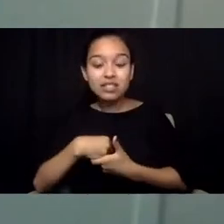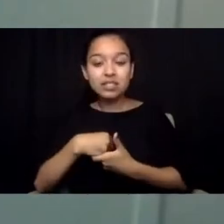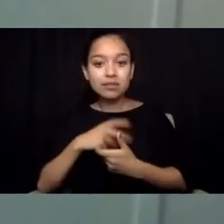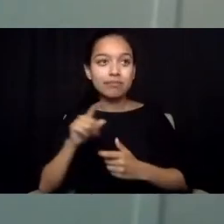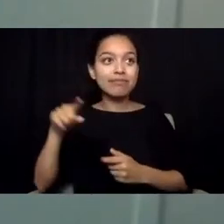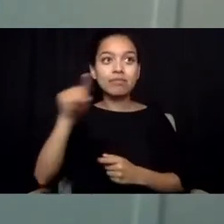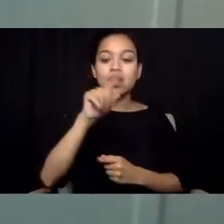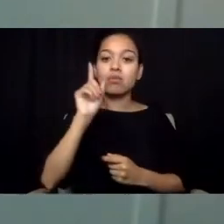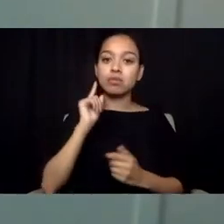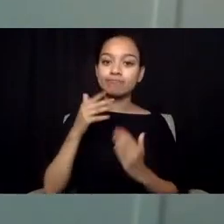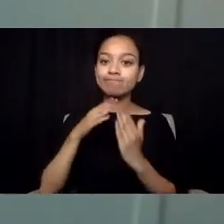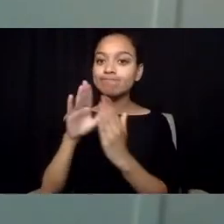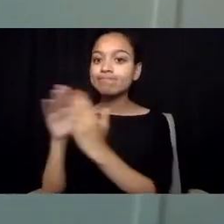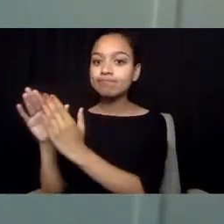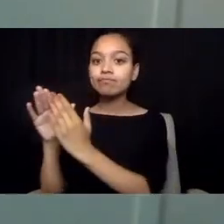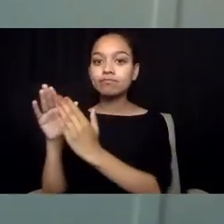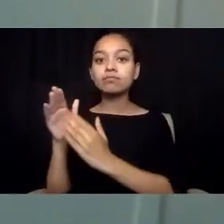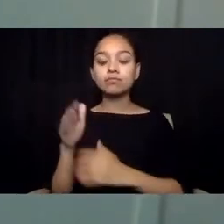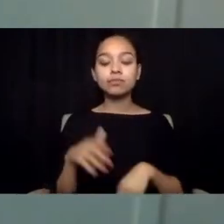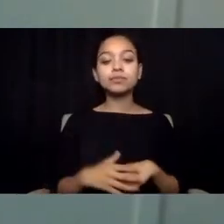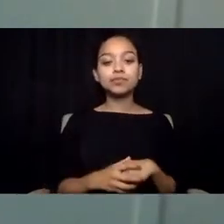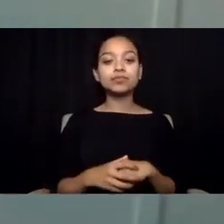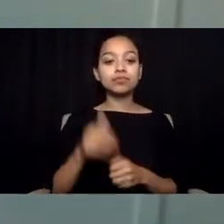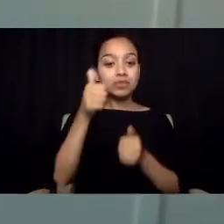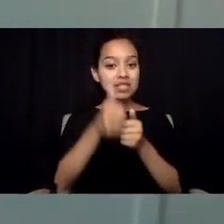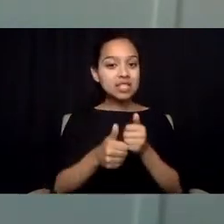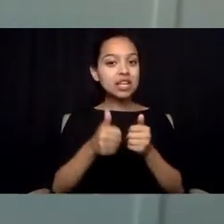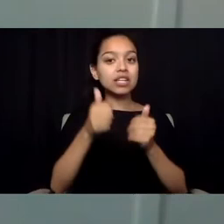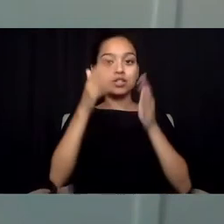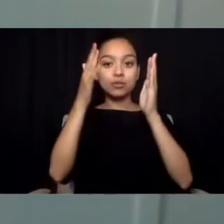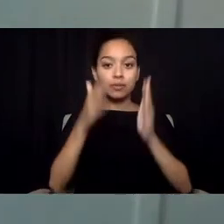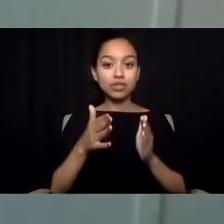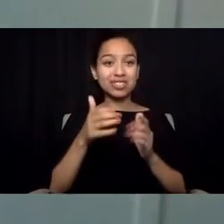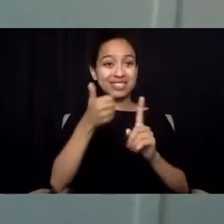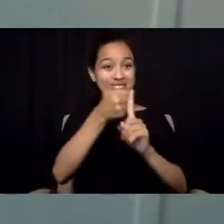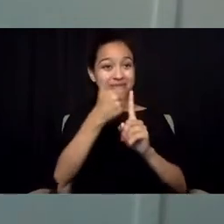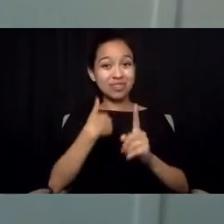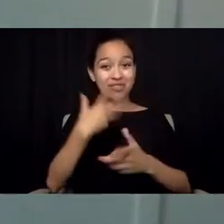depending on what they are experiencing throughout their day.